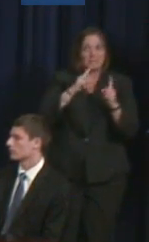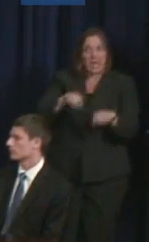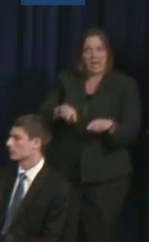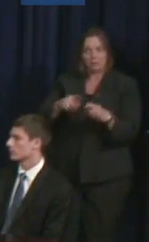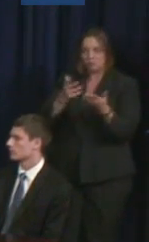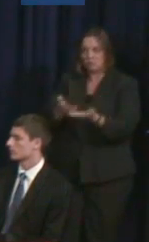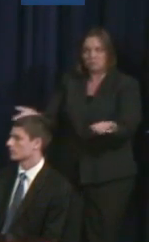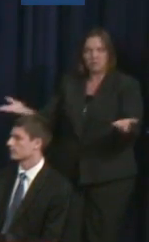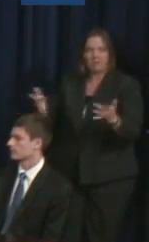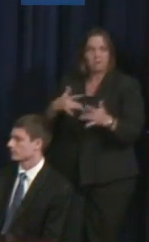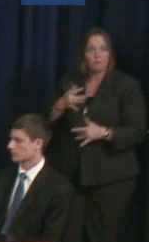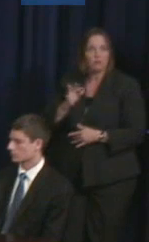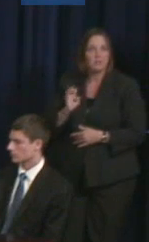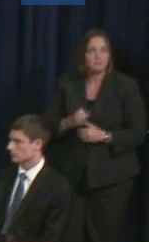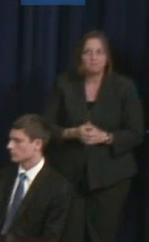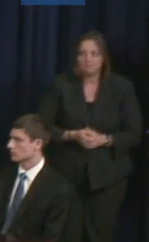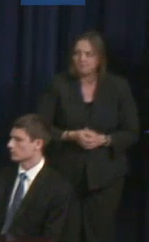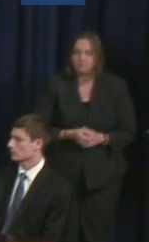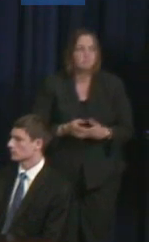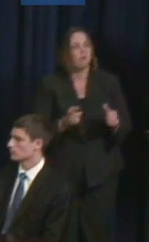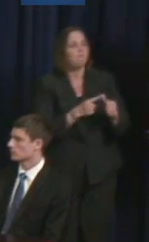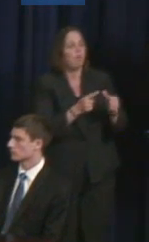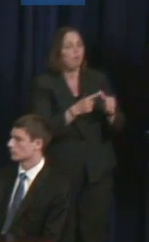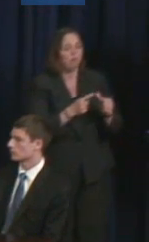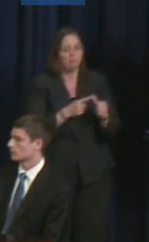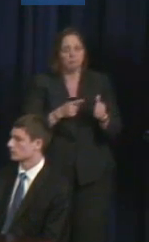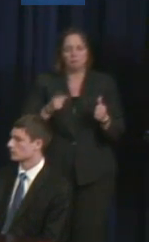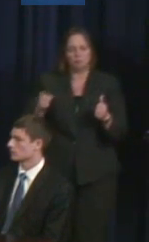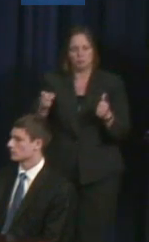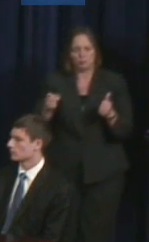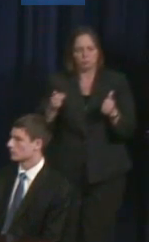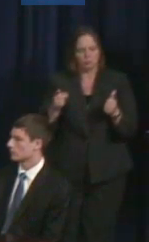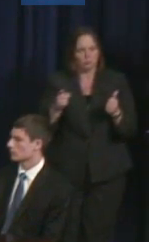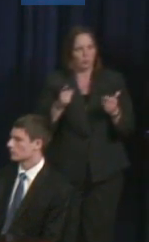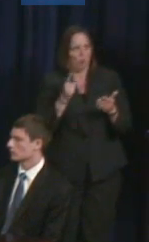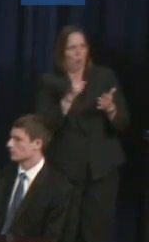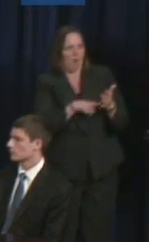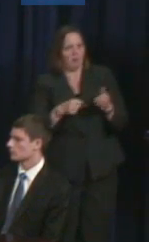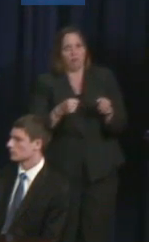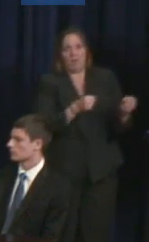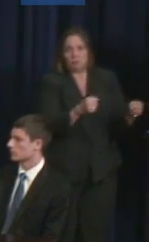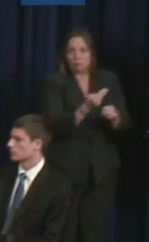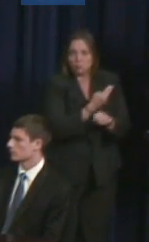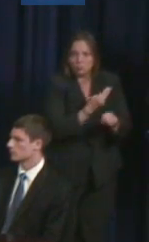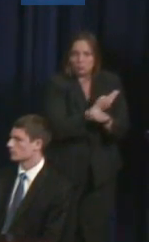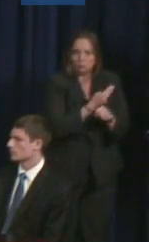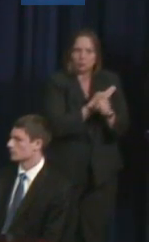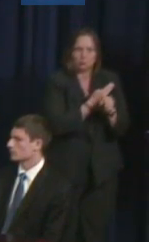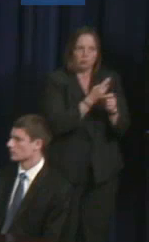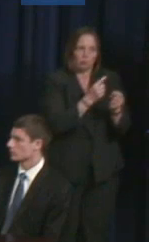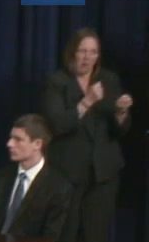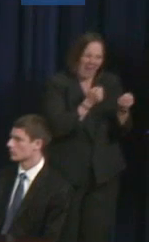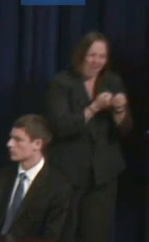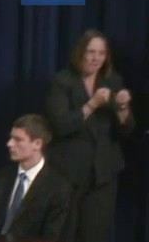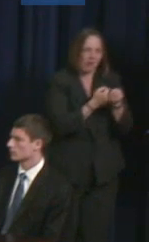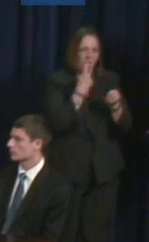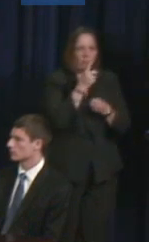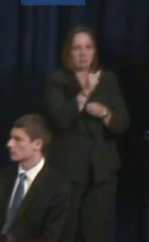So the first question is, what strategies did you use effectively to advocate around disability in your communities?